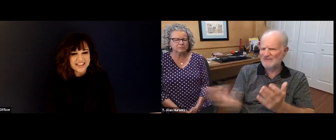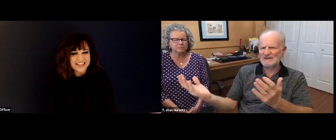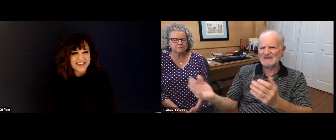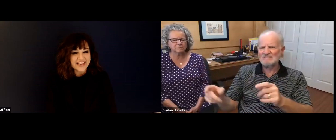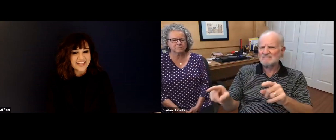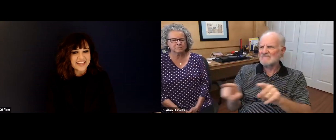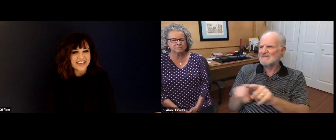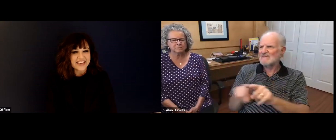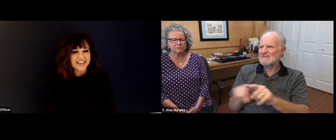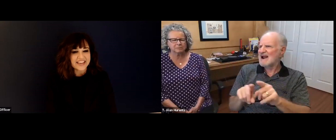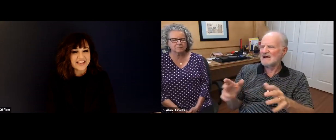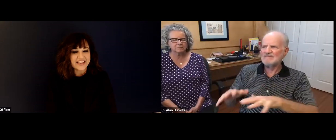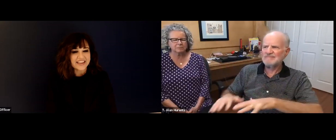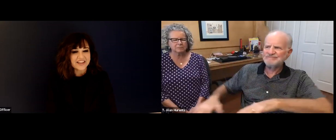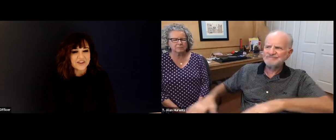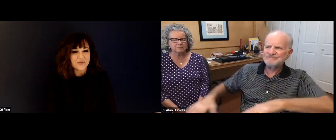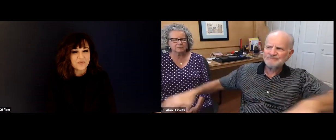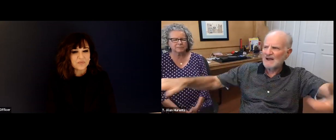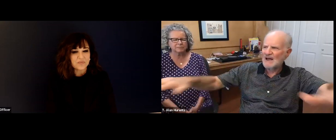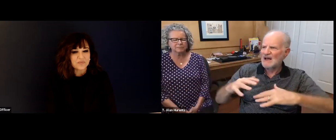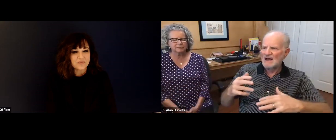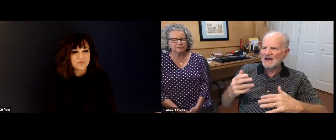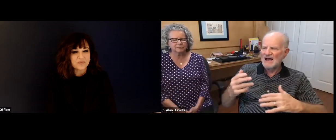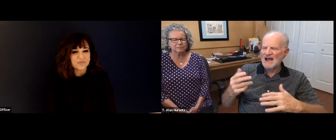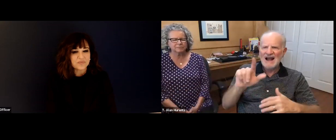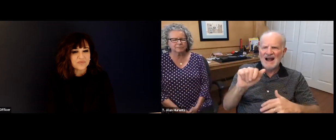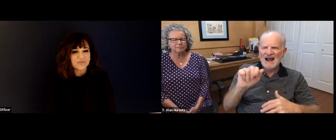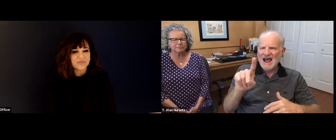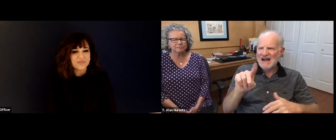Teddy is one of 10 colleges under our IT are it is